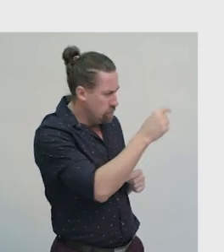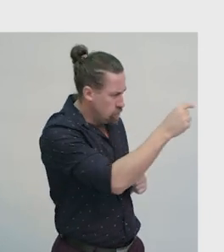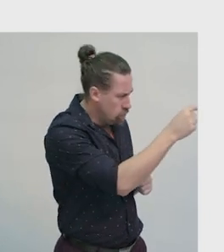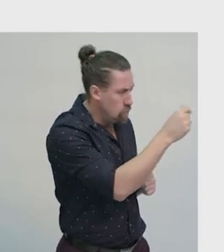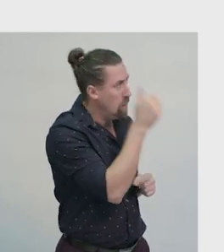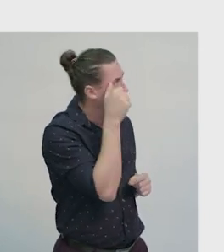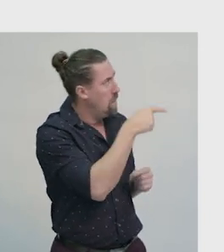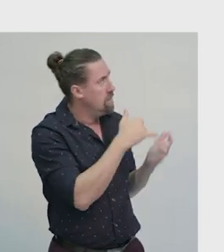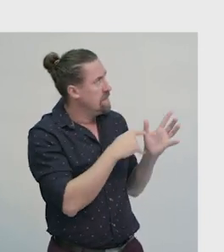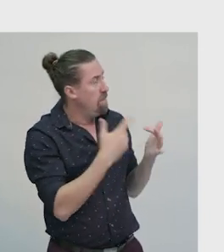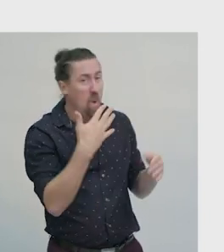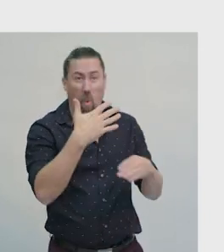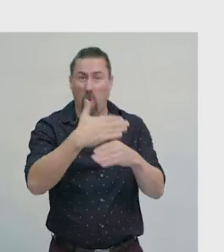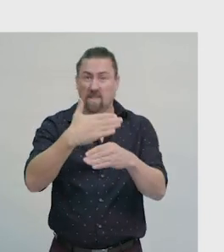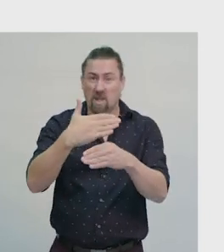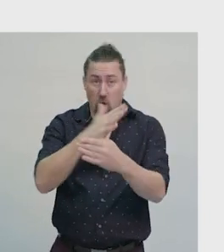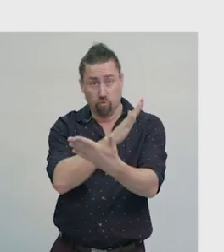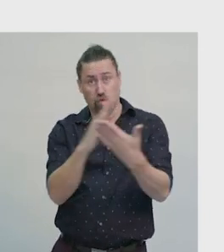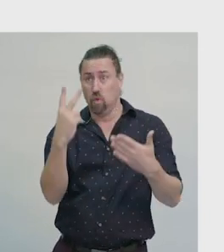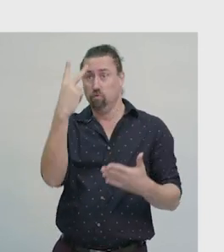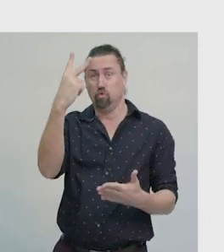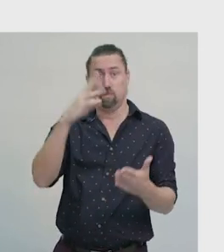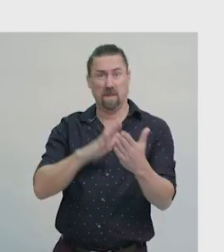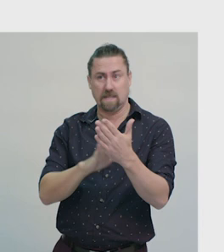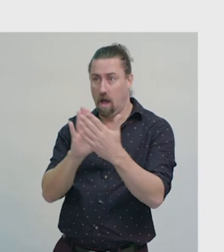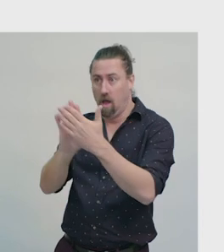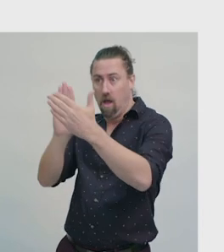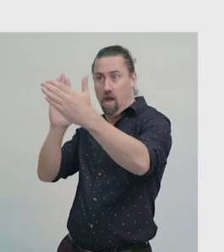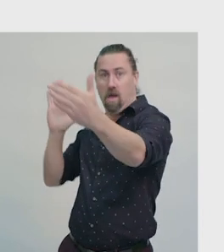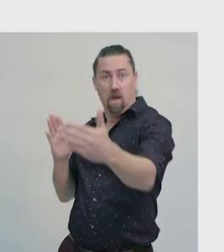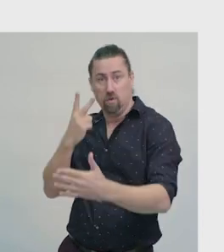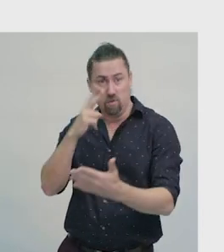So, using the scale, the window is 2 metres long in real life.